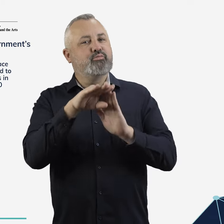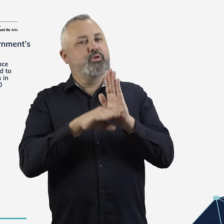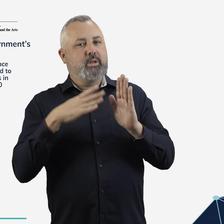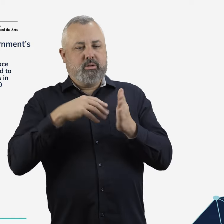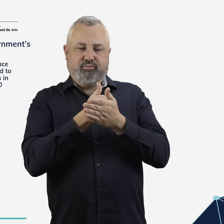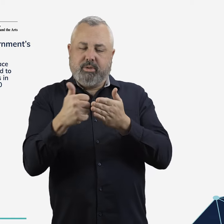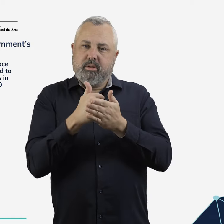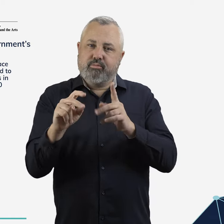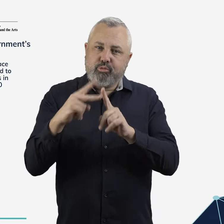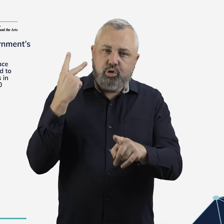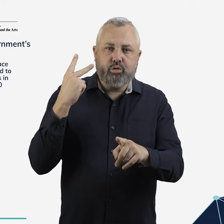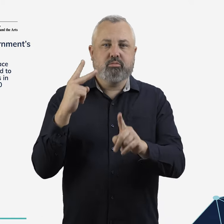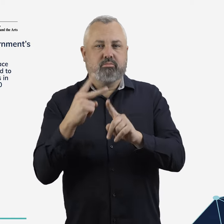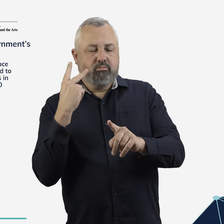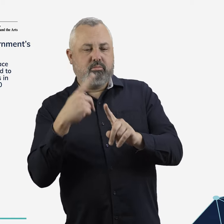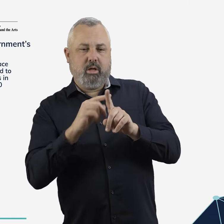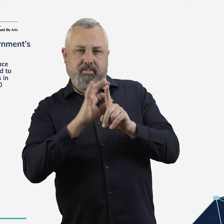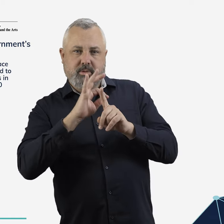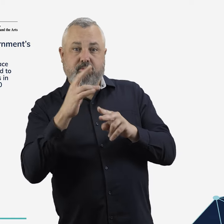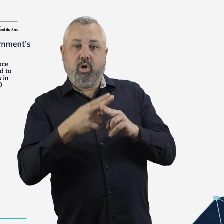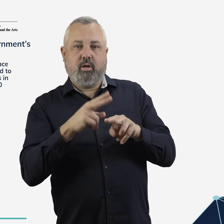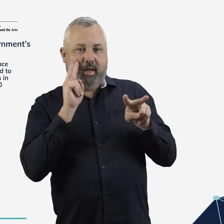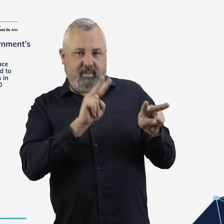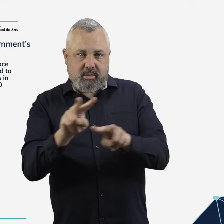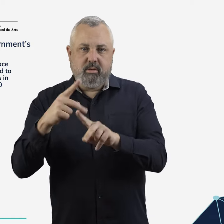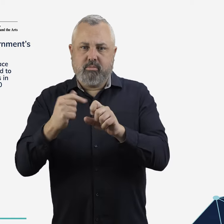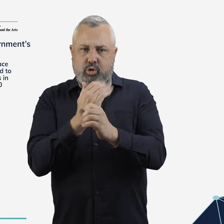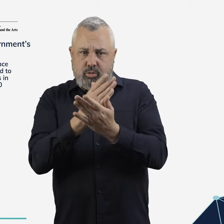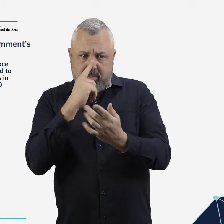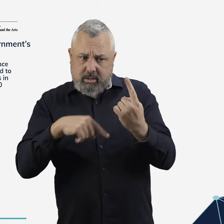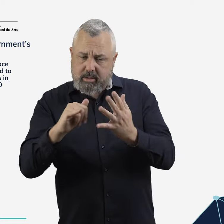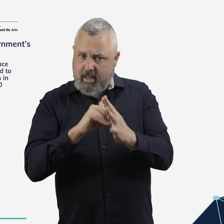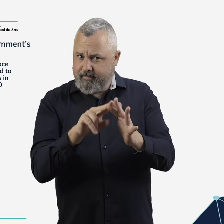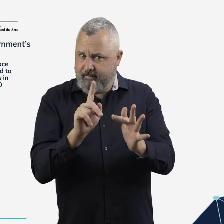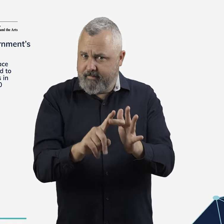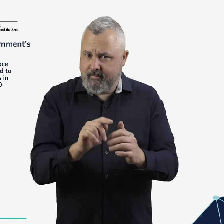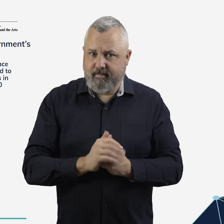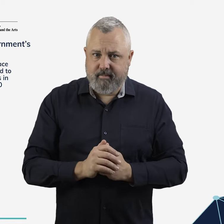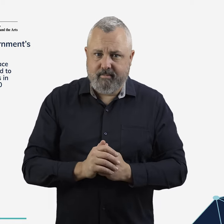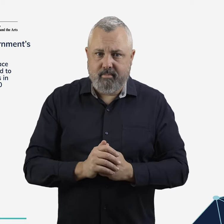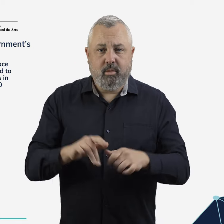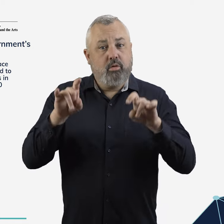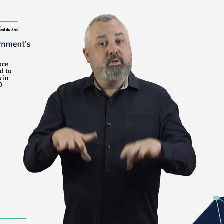Australia’s regulatory arrangements will need to be proactively updated so that government agencies have the powers they need to keep people safe.